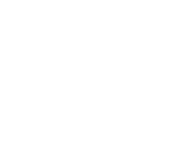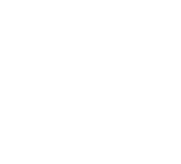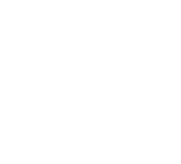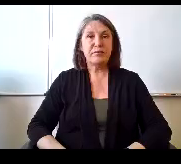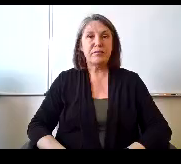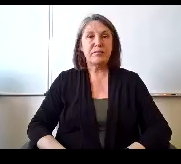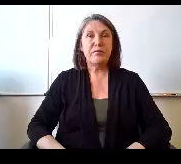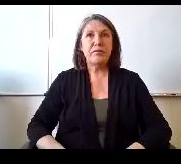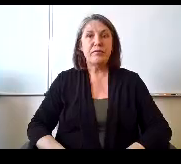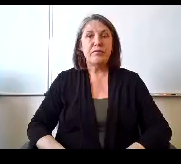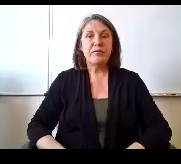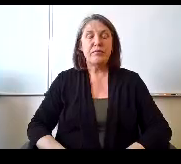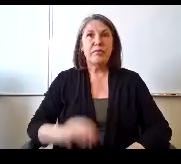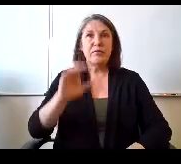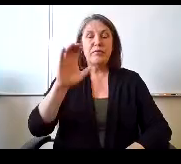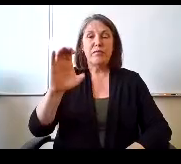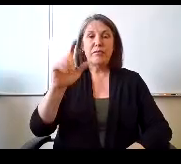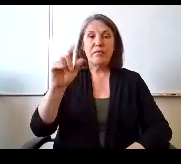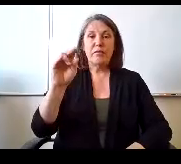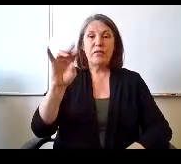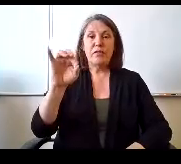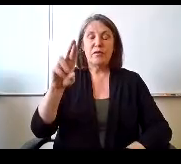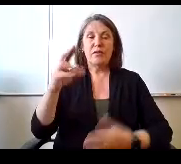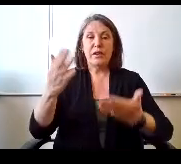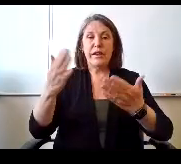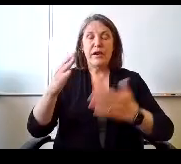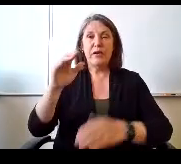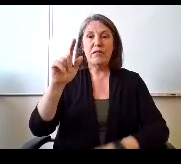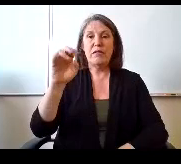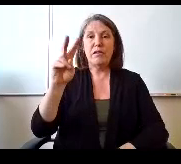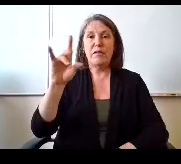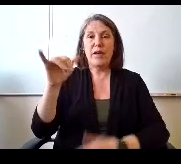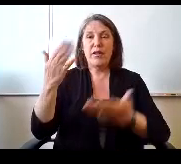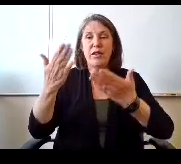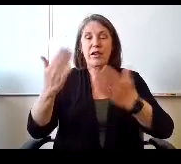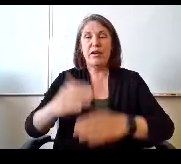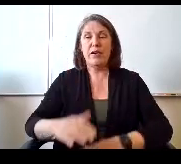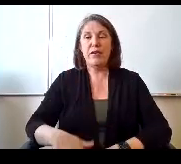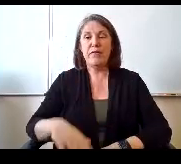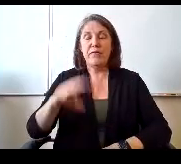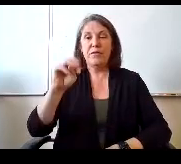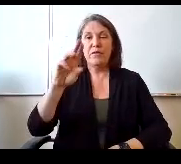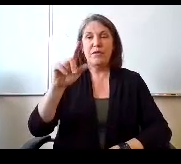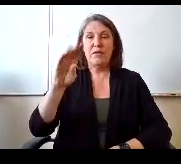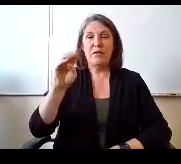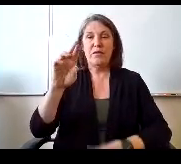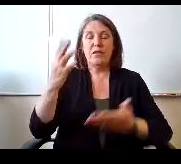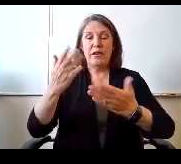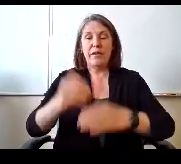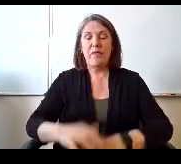Miss Cloninger here. Mr Lavalley here. Mr Lundberg here.